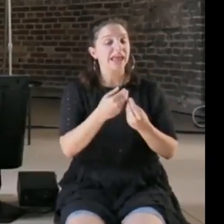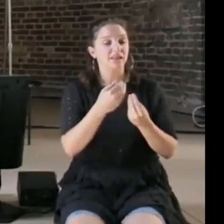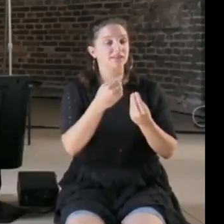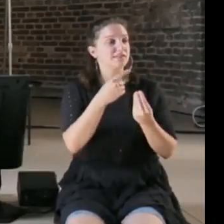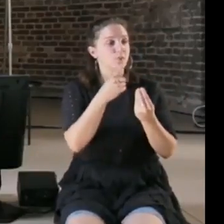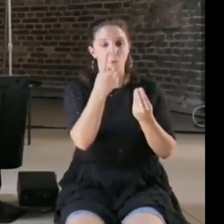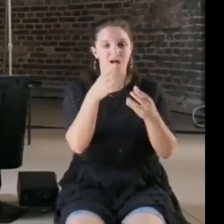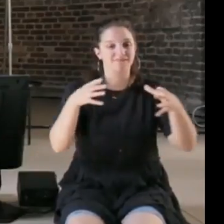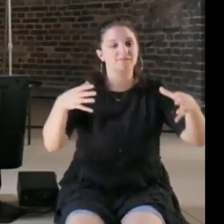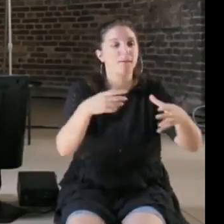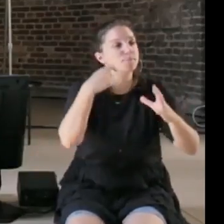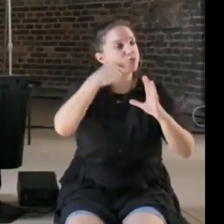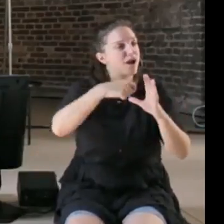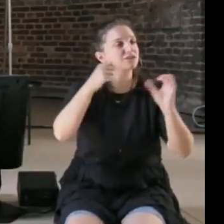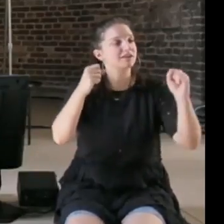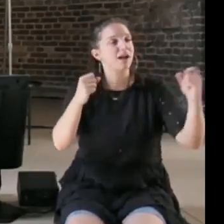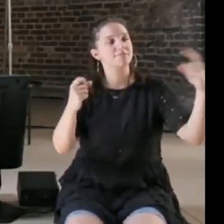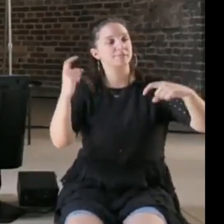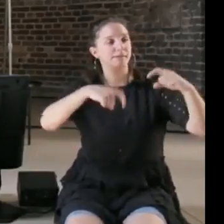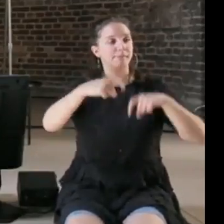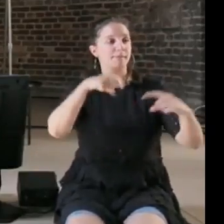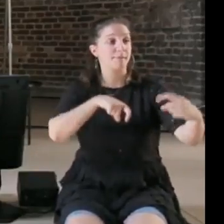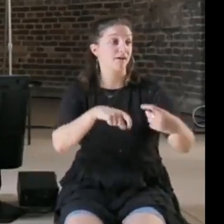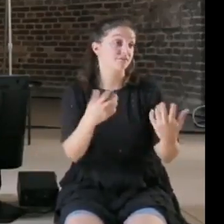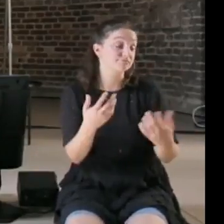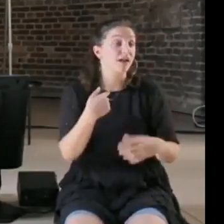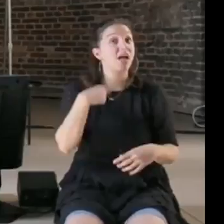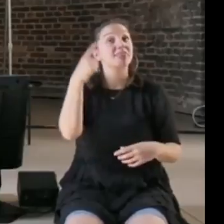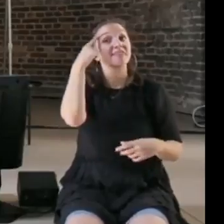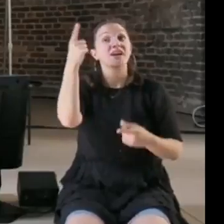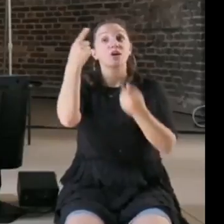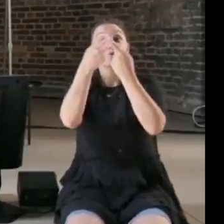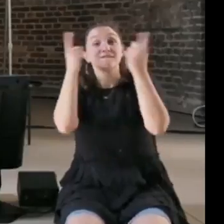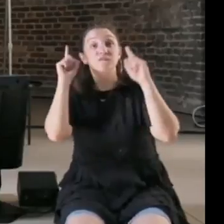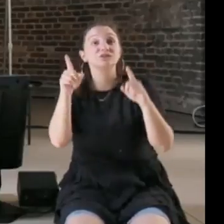that's the opportunity, but the universities and the schools and the job description job